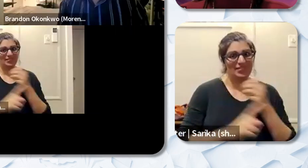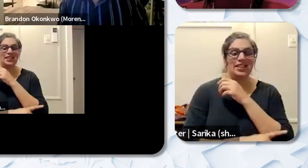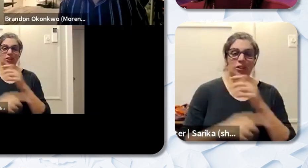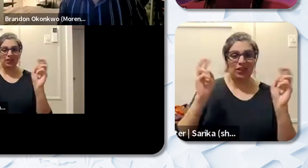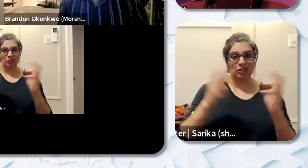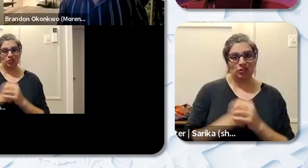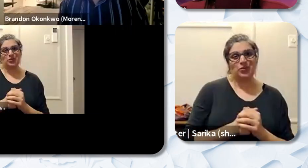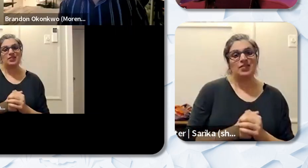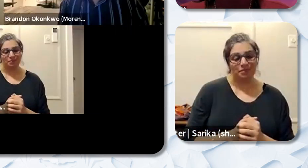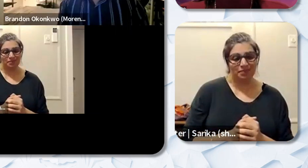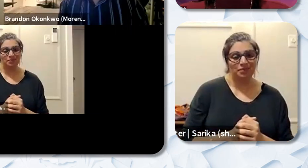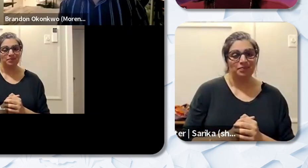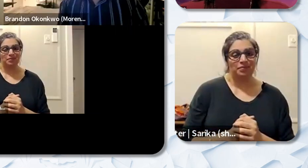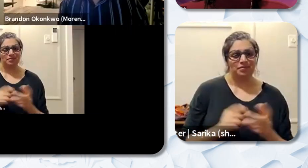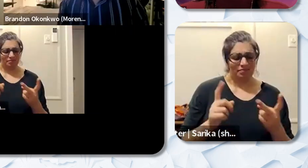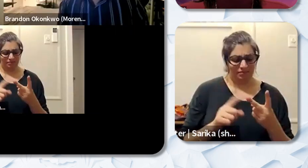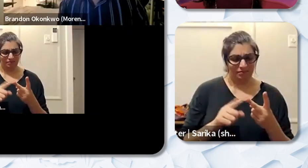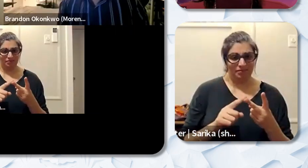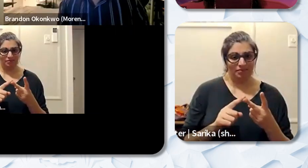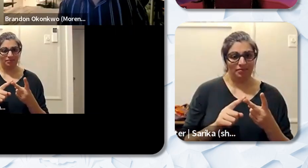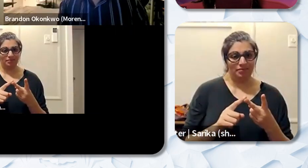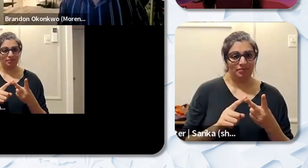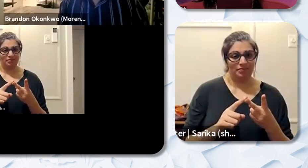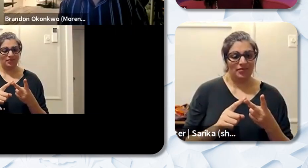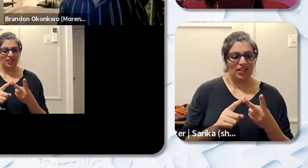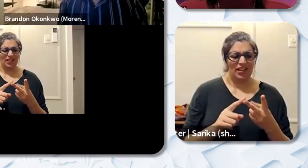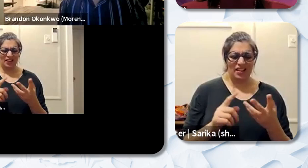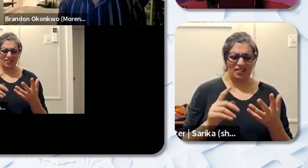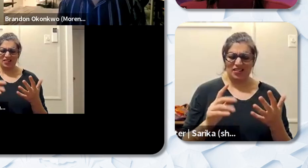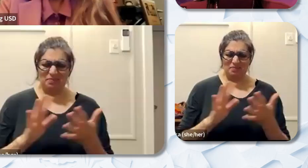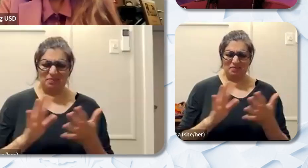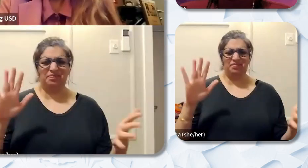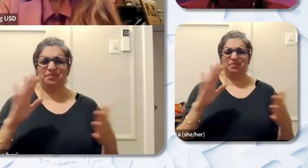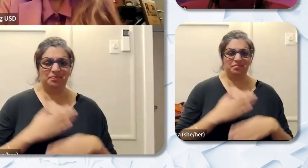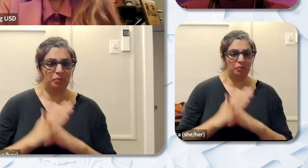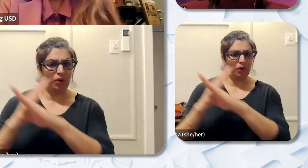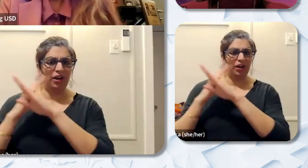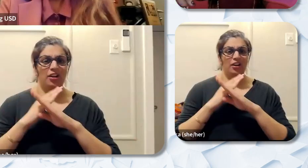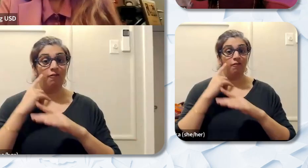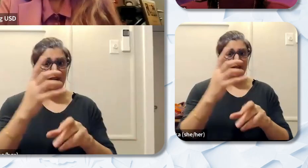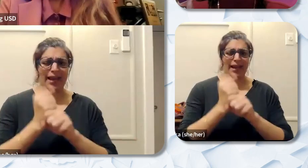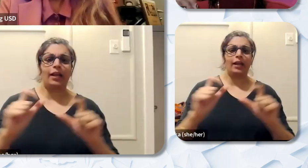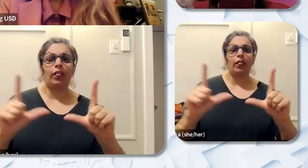about that. Let's think about removing arbitrary barriers to beginning your license right? Why do